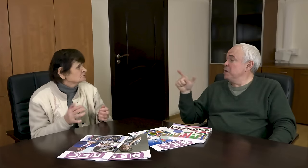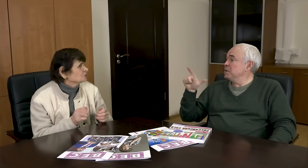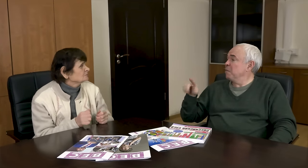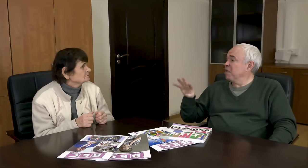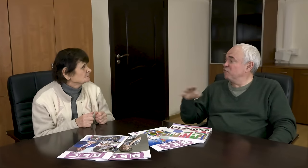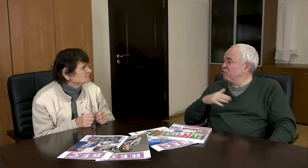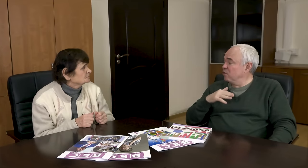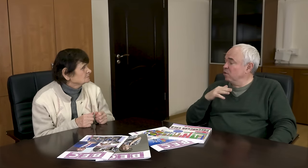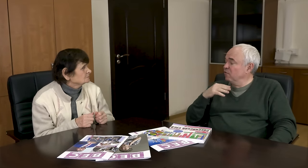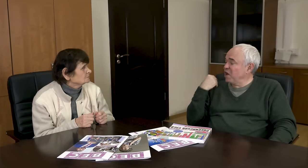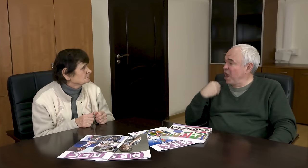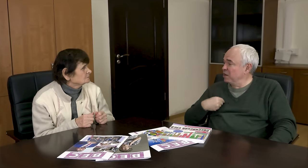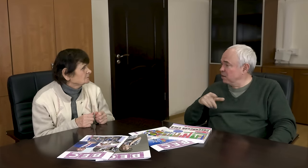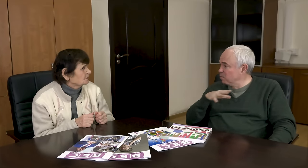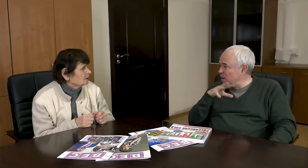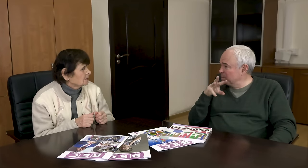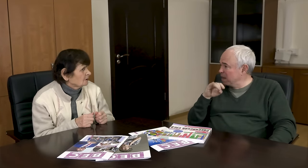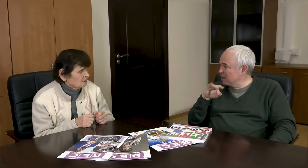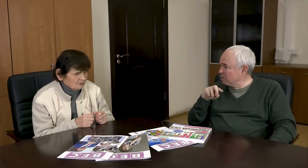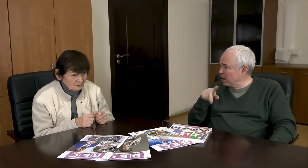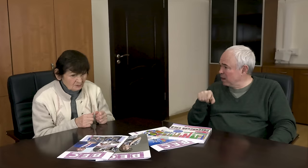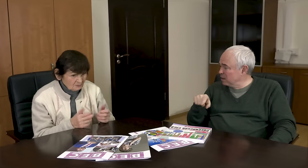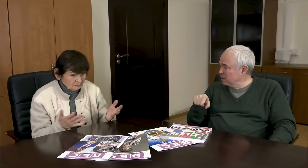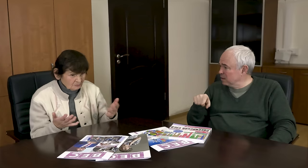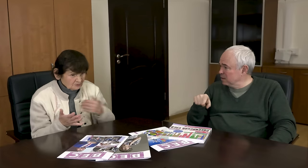In 1979 there were the Deaflympics in Meribel, France...